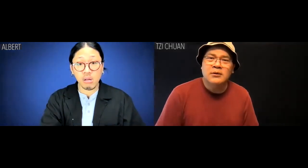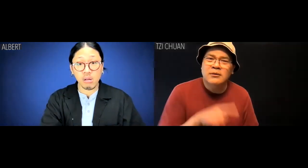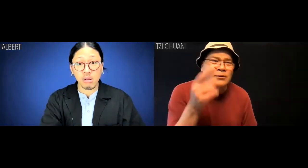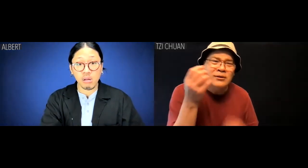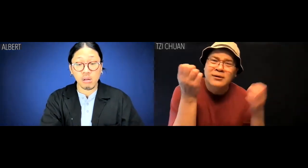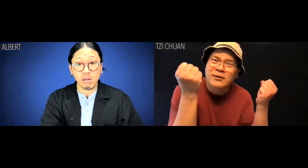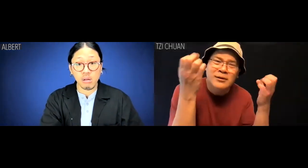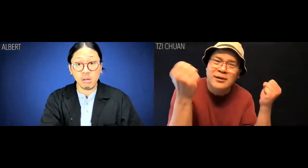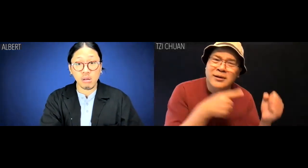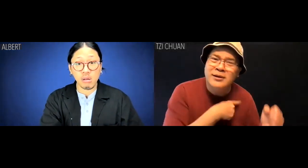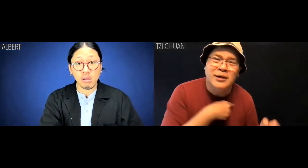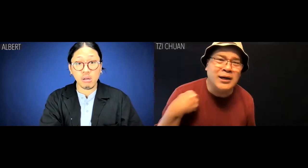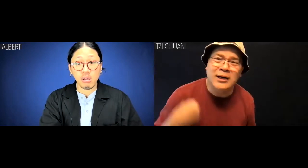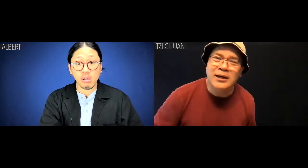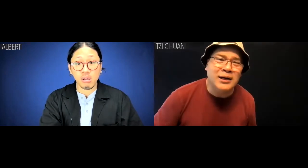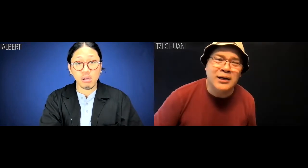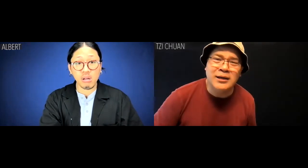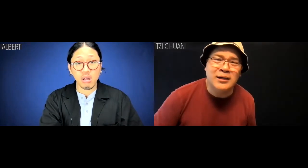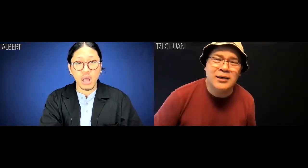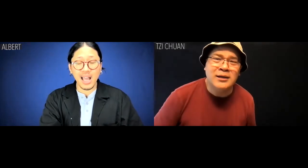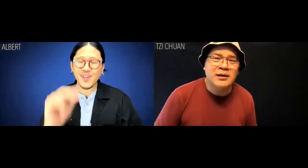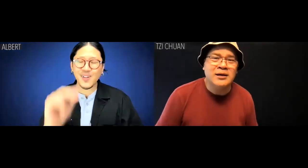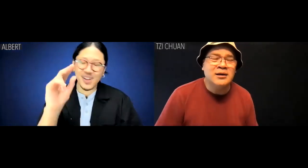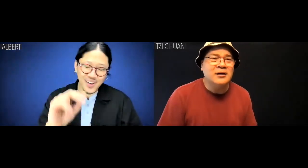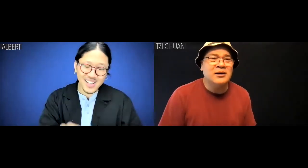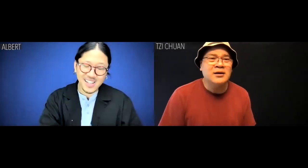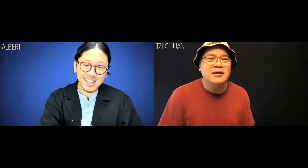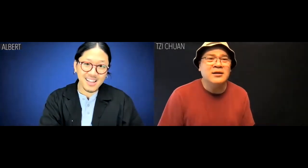Tzi Chuan: You speak Chinese? Albert: No?